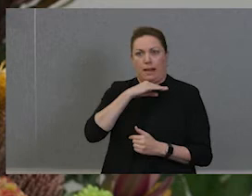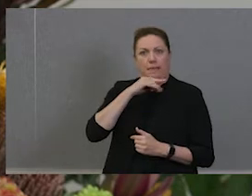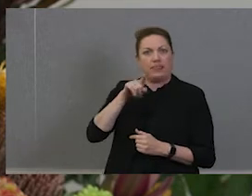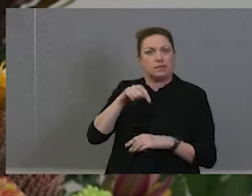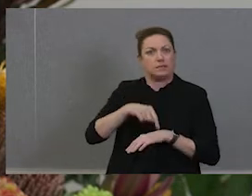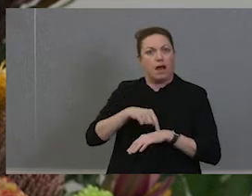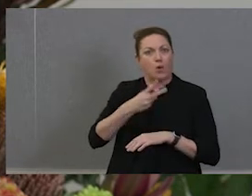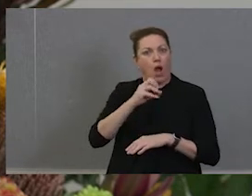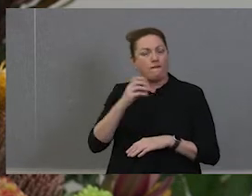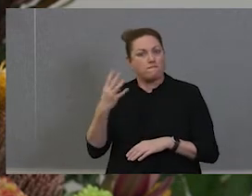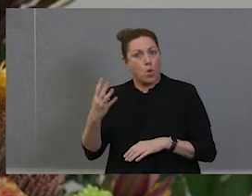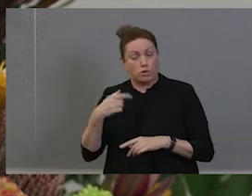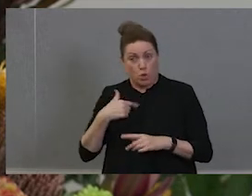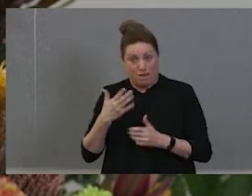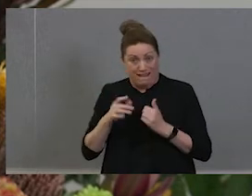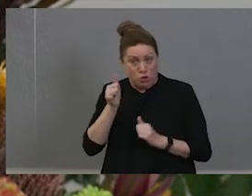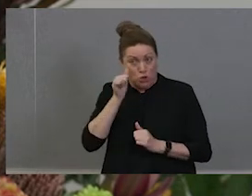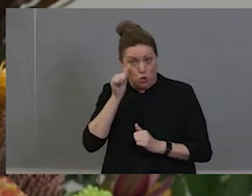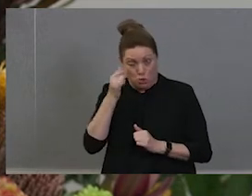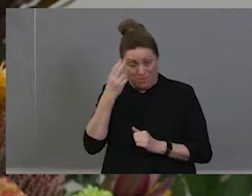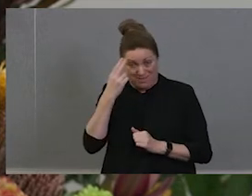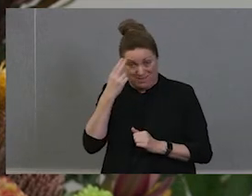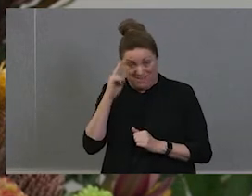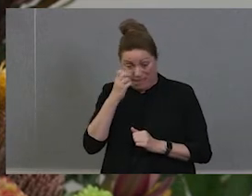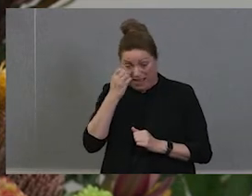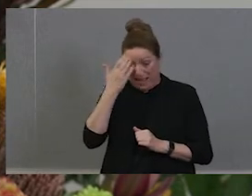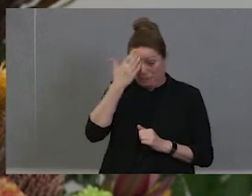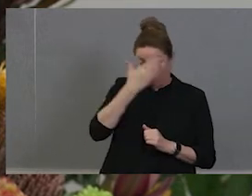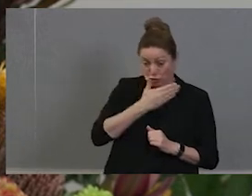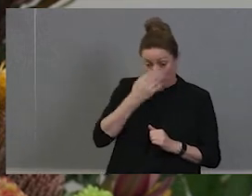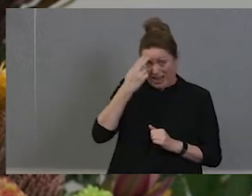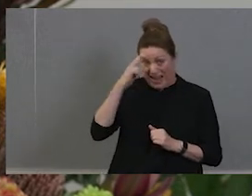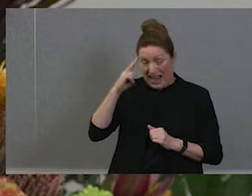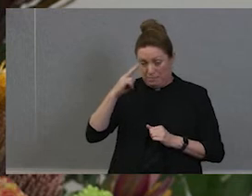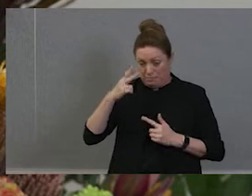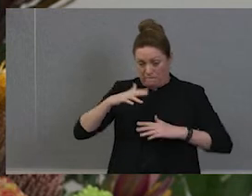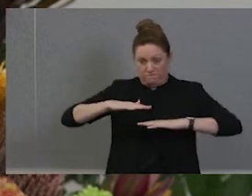didn't even know the Aboriginal name for where Melbourne was. And so I thought, well, that's